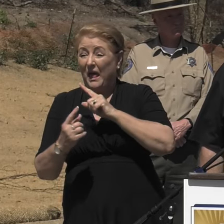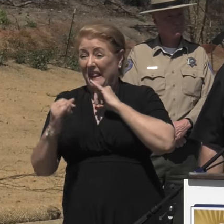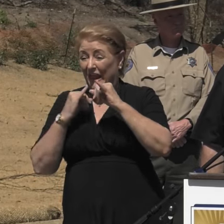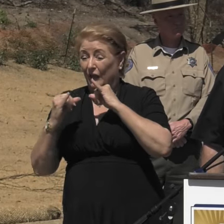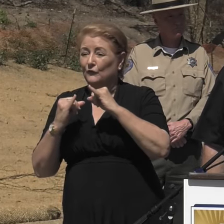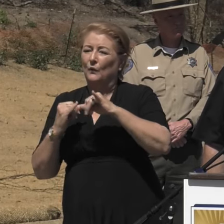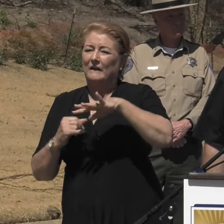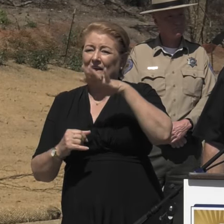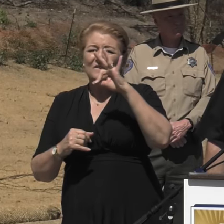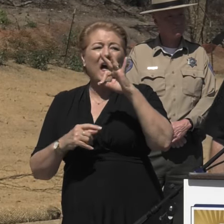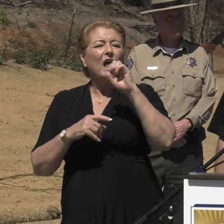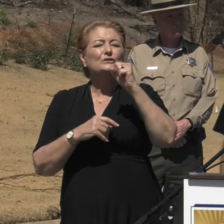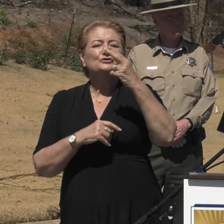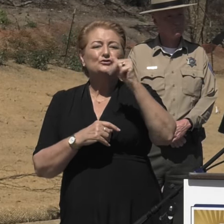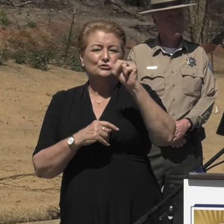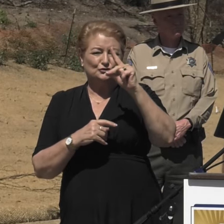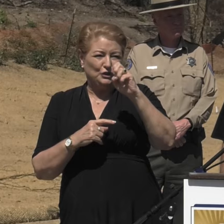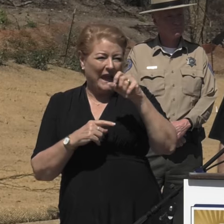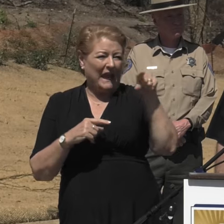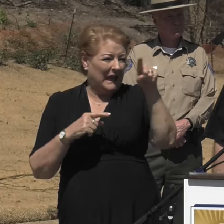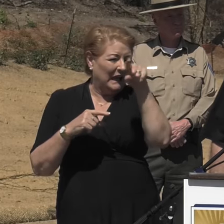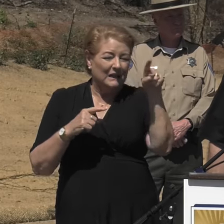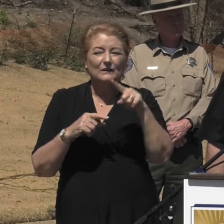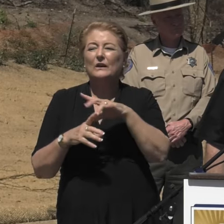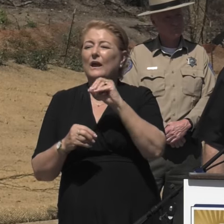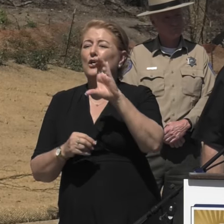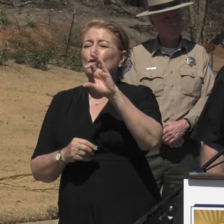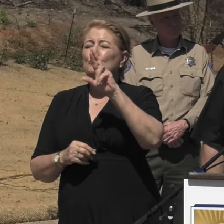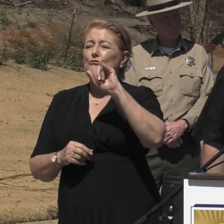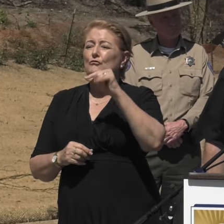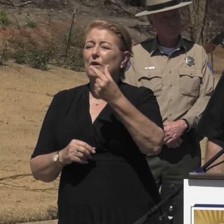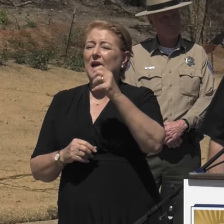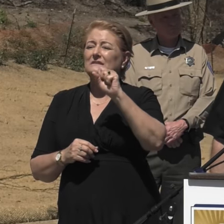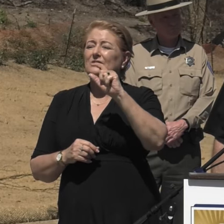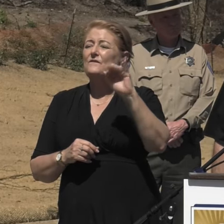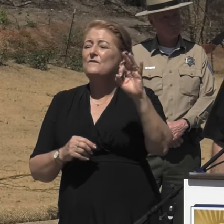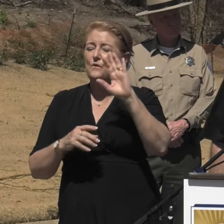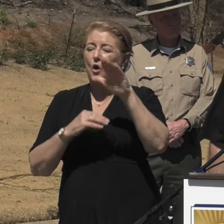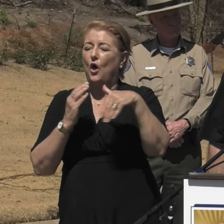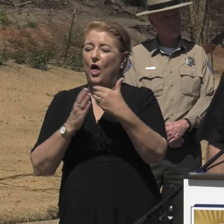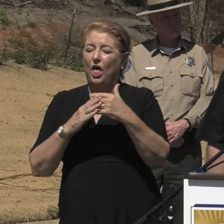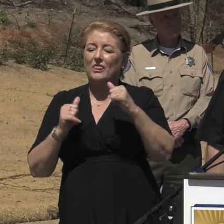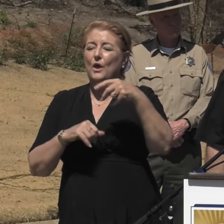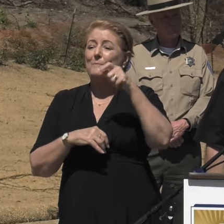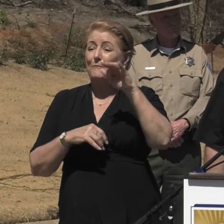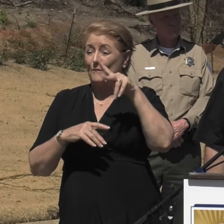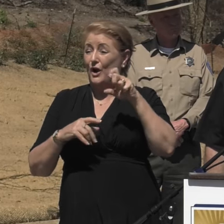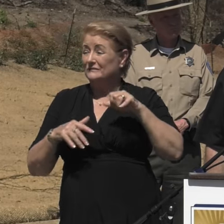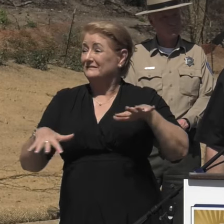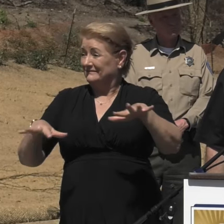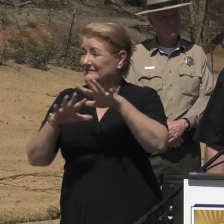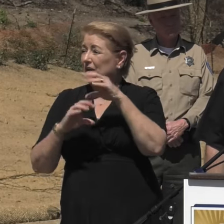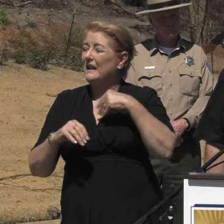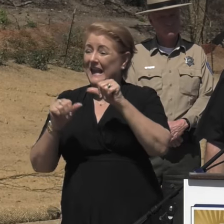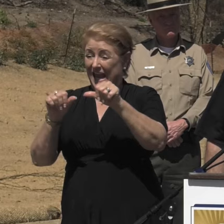to do one-on-ones. We also have Craig Sapp with the State Parks Department. All around us right now is area that was burned,